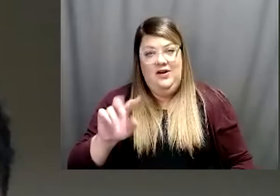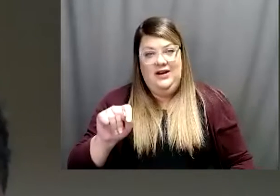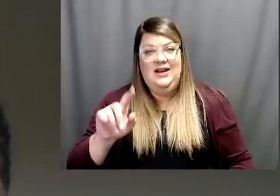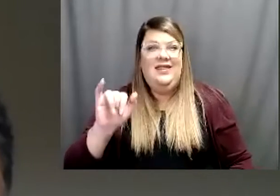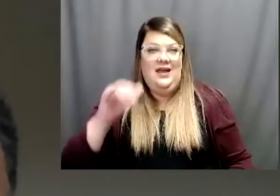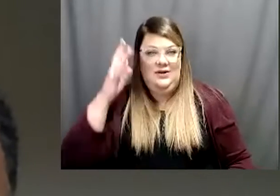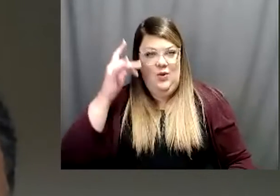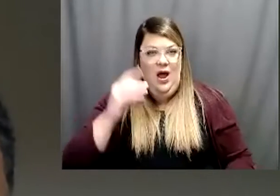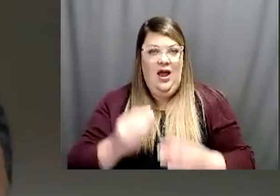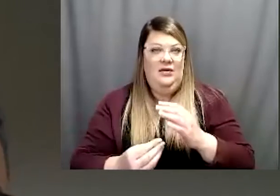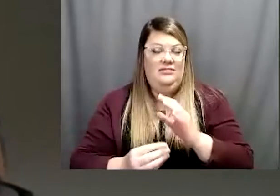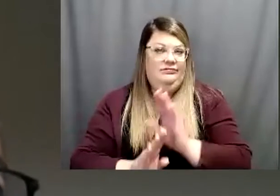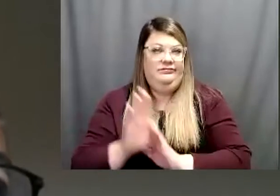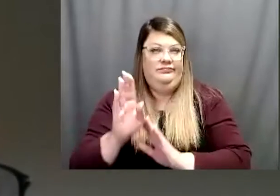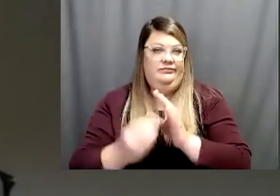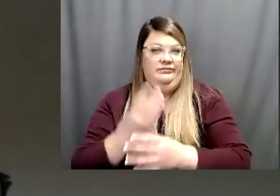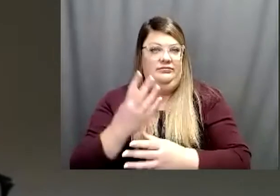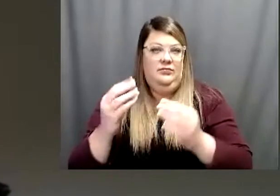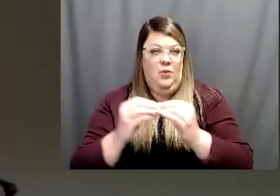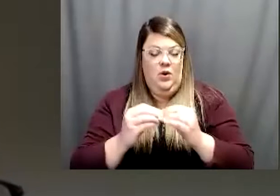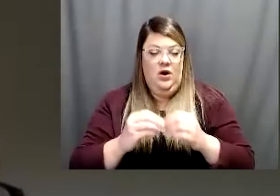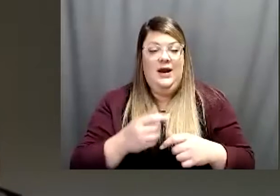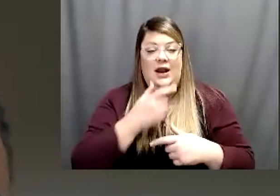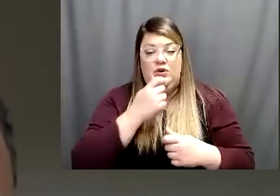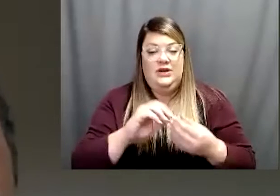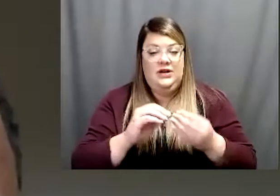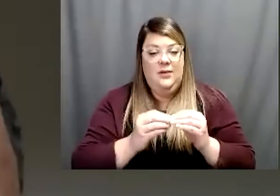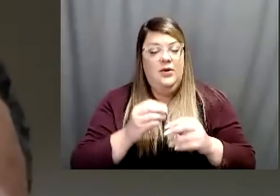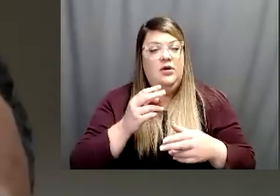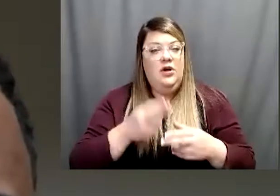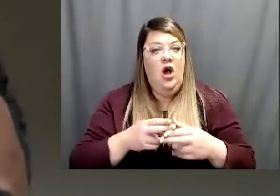number of cases. There's an interesting number called the R naught. So the R naught basically